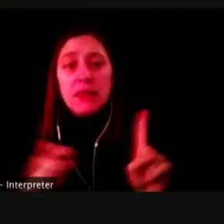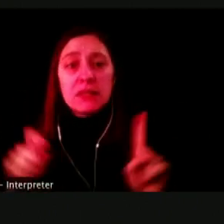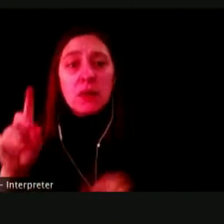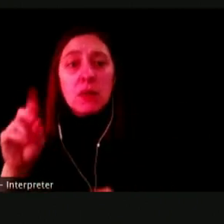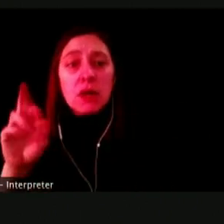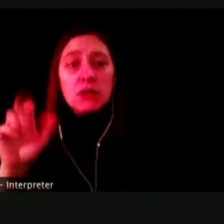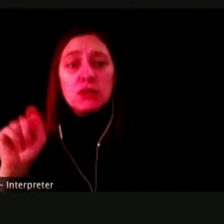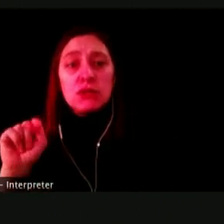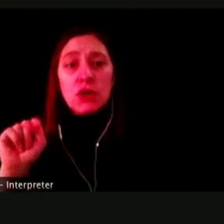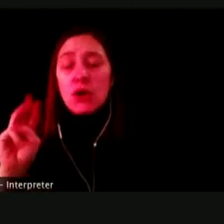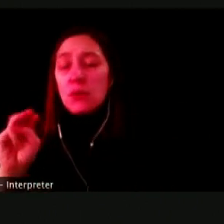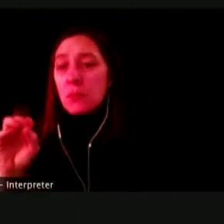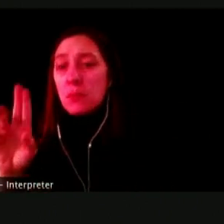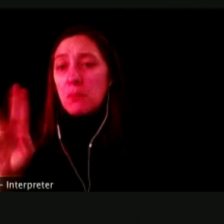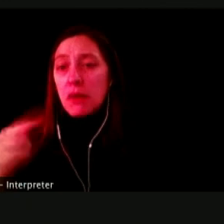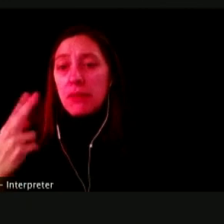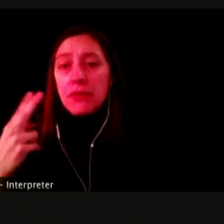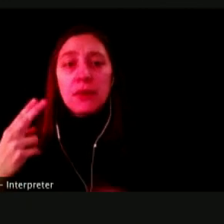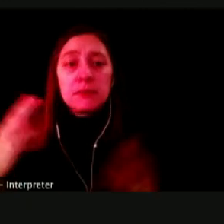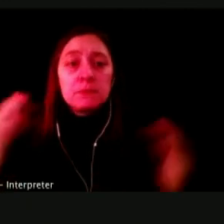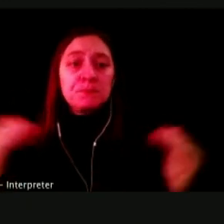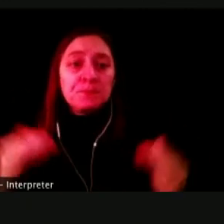HONESTLY WE HAVE OUR TEENS WEBSITE.